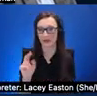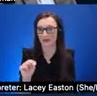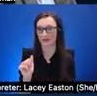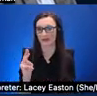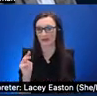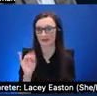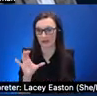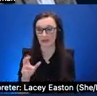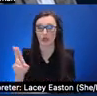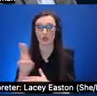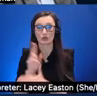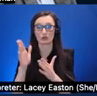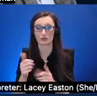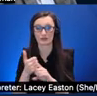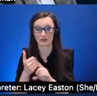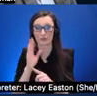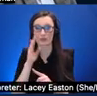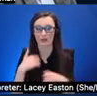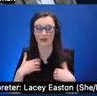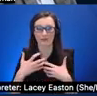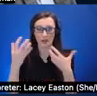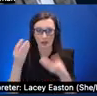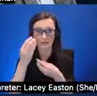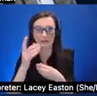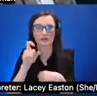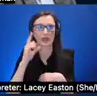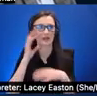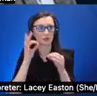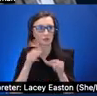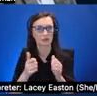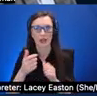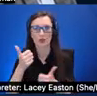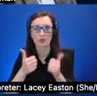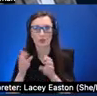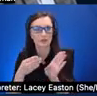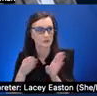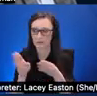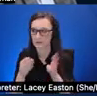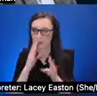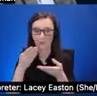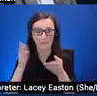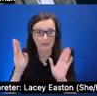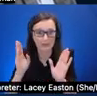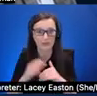them that they need to decide which direction to to pay more attention to etc so uh in in this